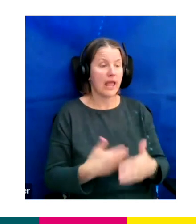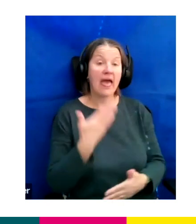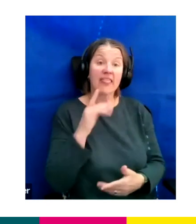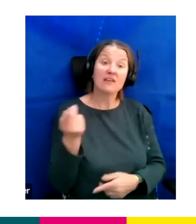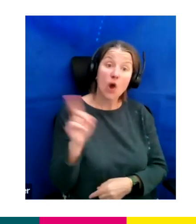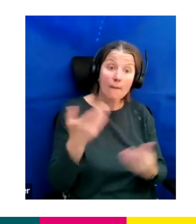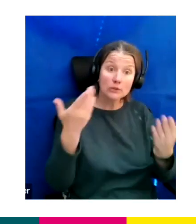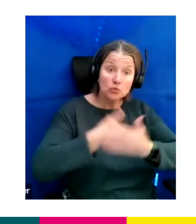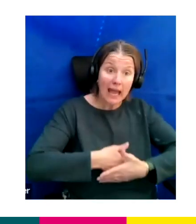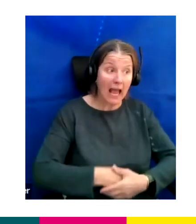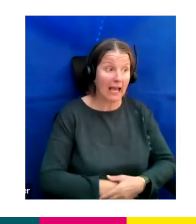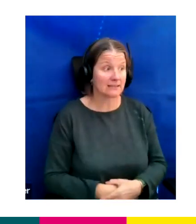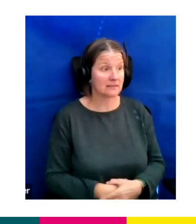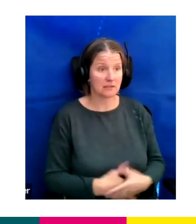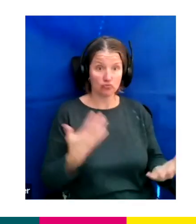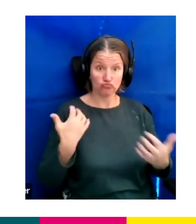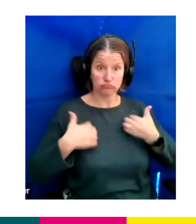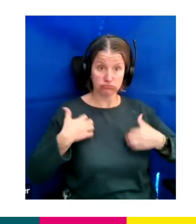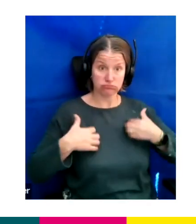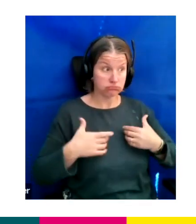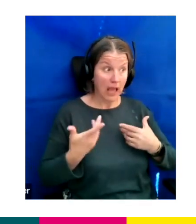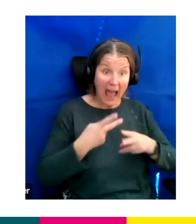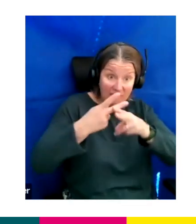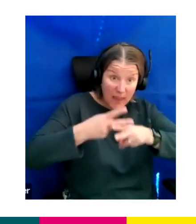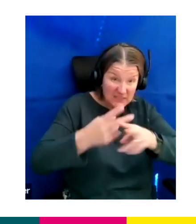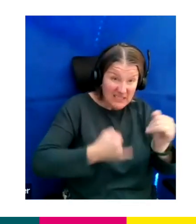“Would you mind?